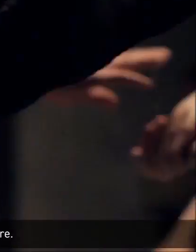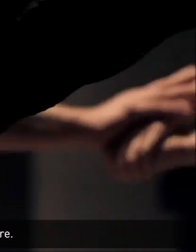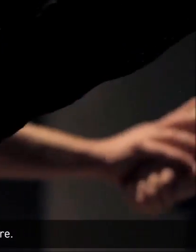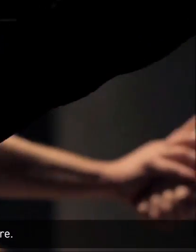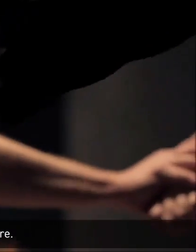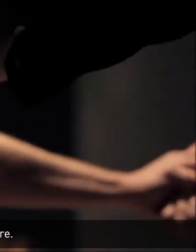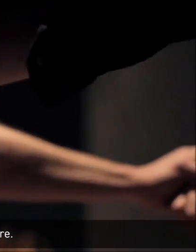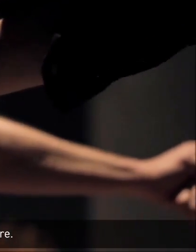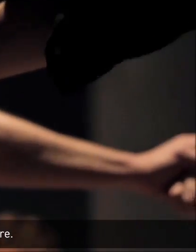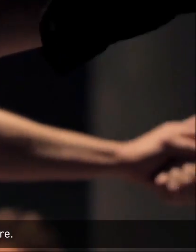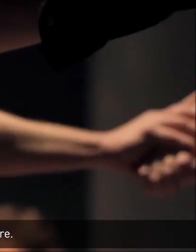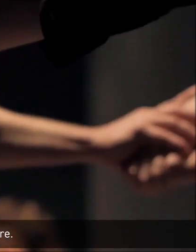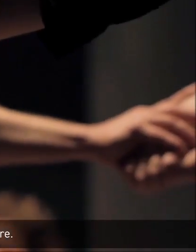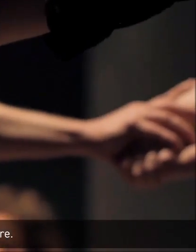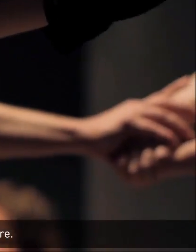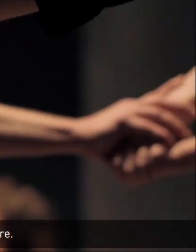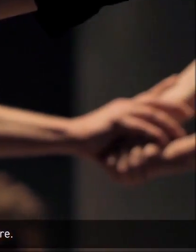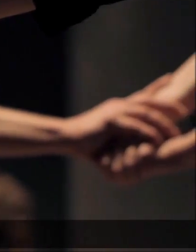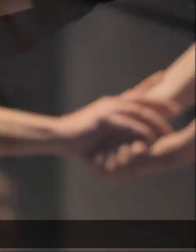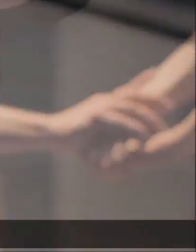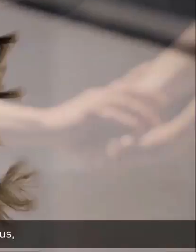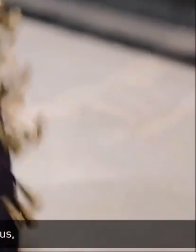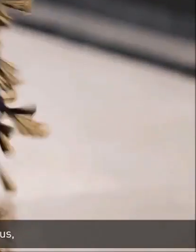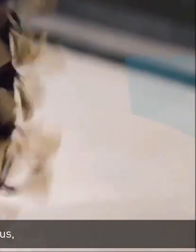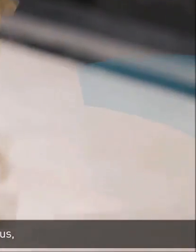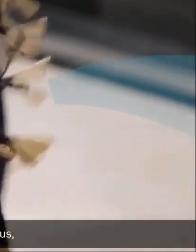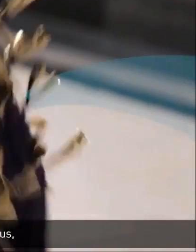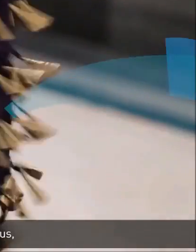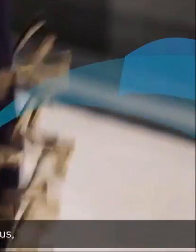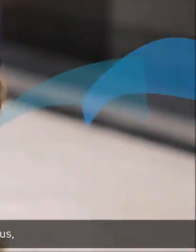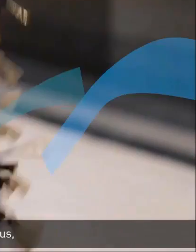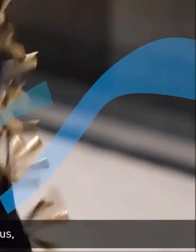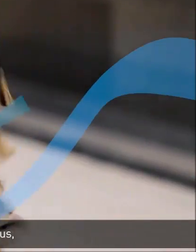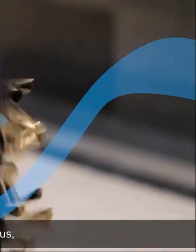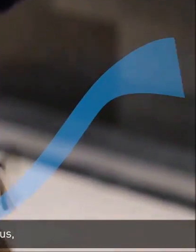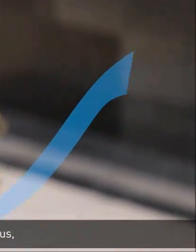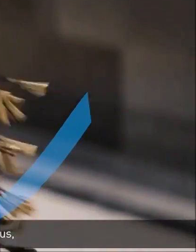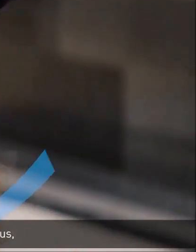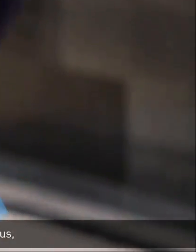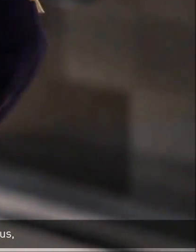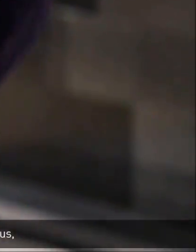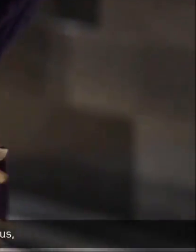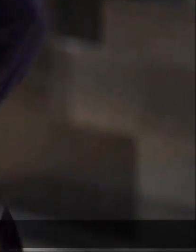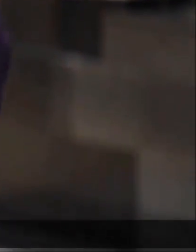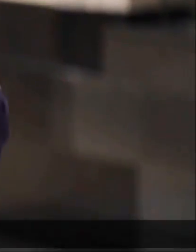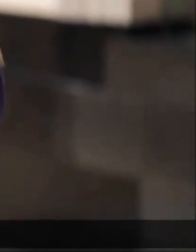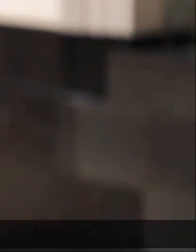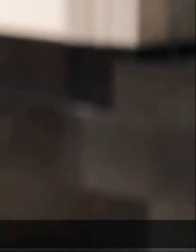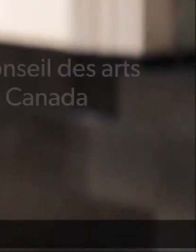to help us imagine a better future, a future where art is each and every one of us together.